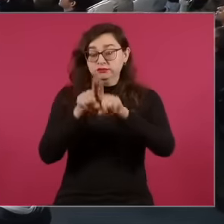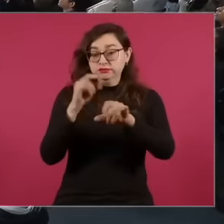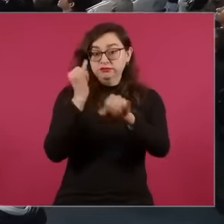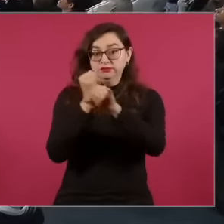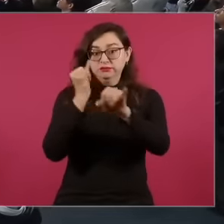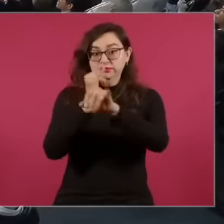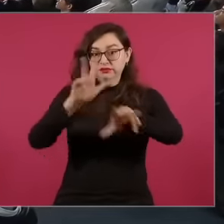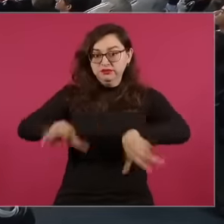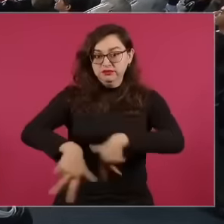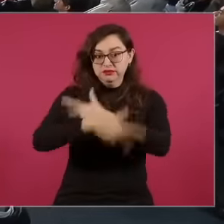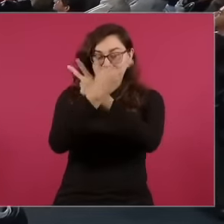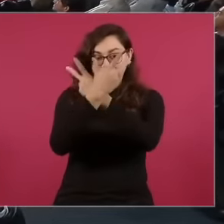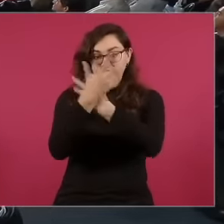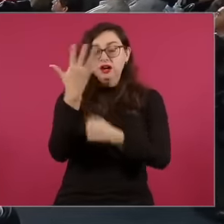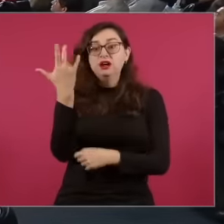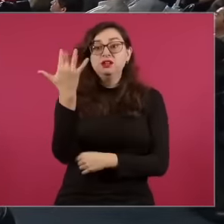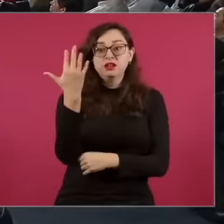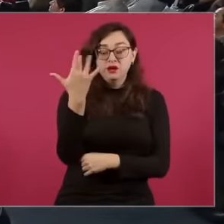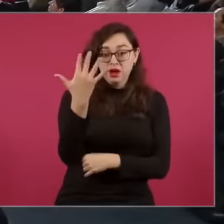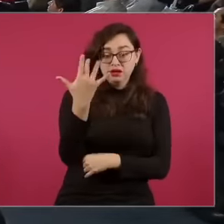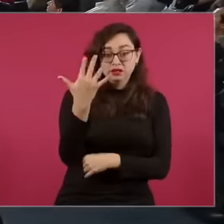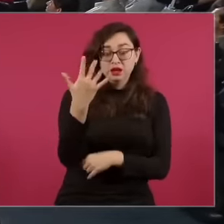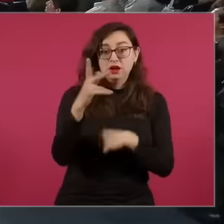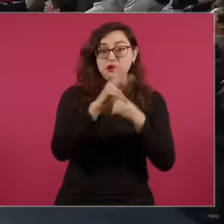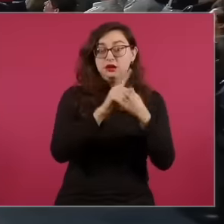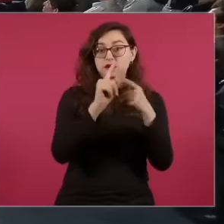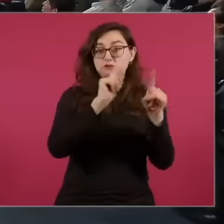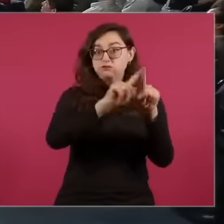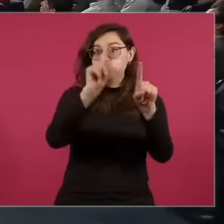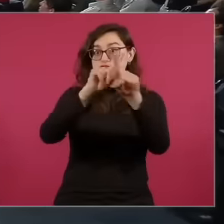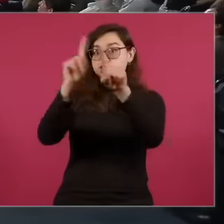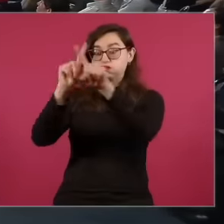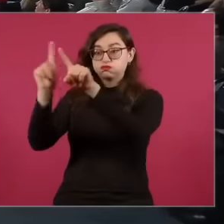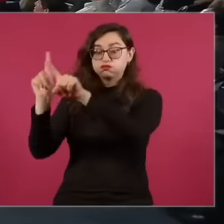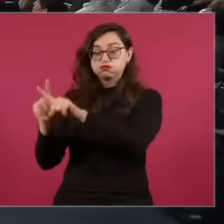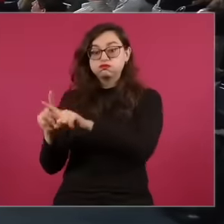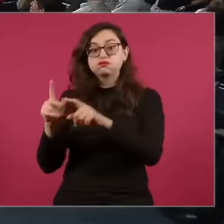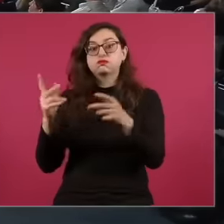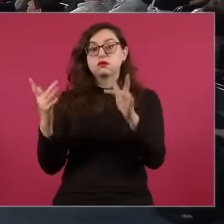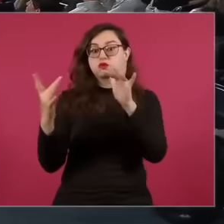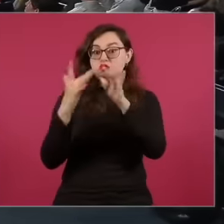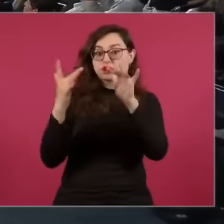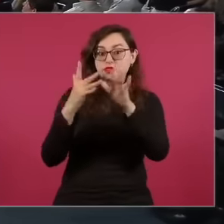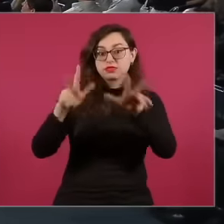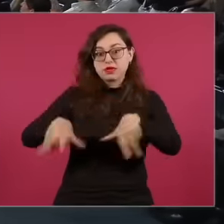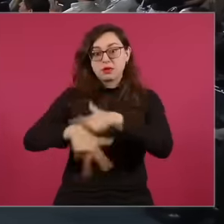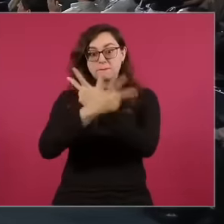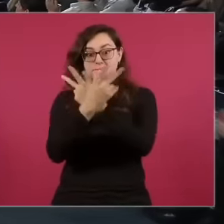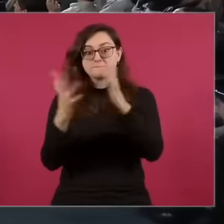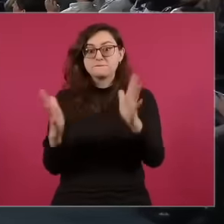which are more than 50 colleagues who are watching the broadcast and participating through